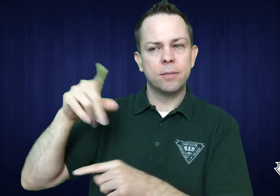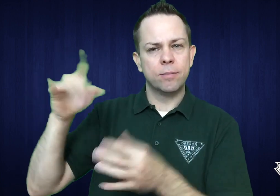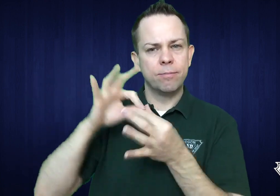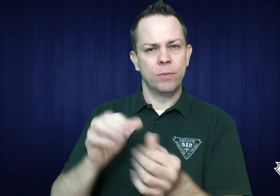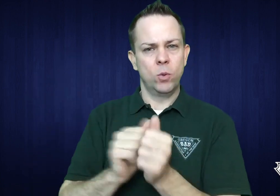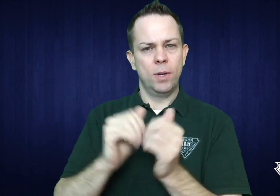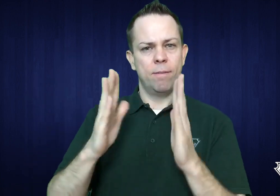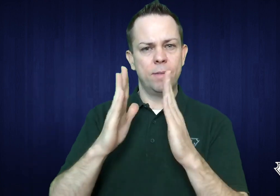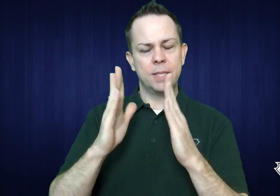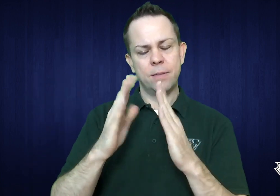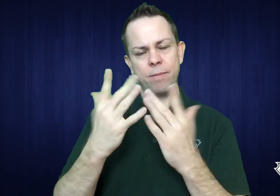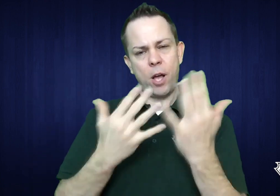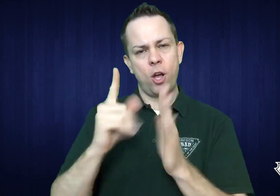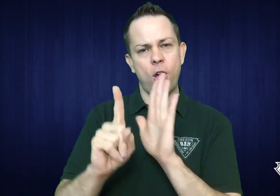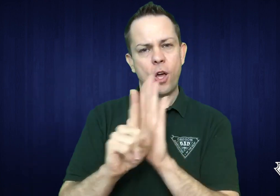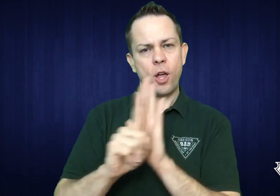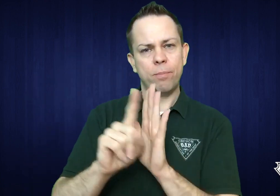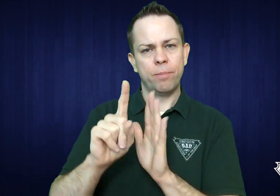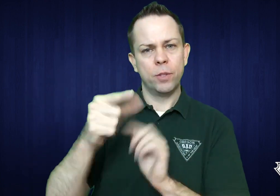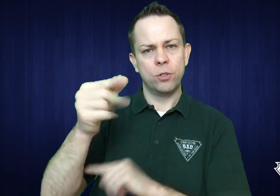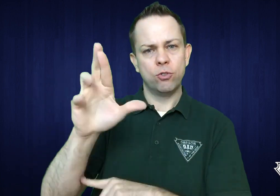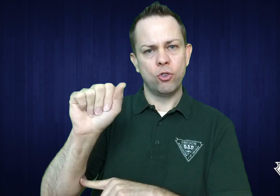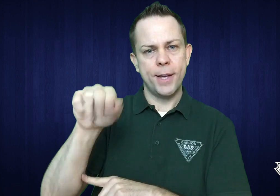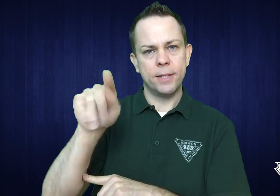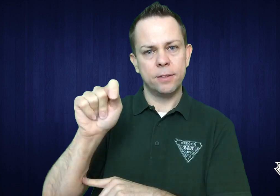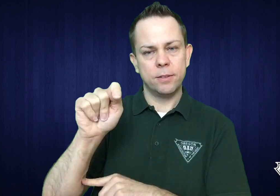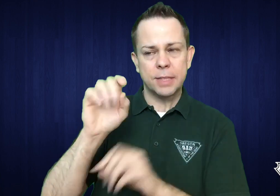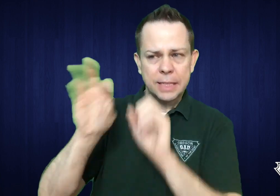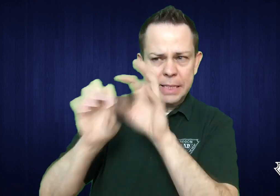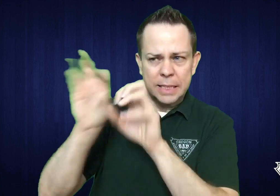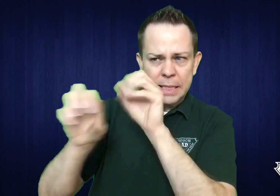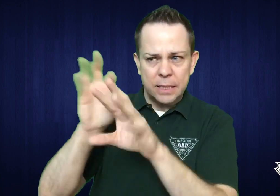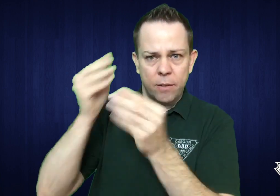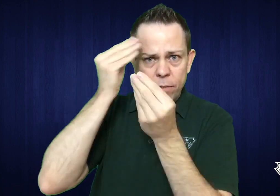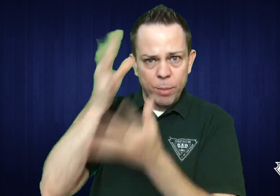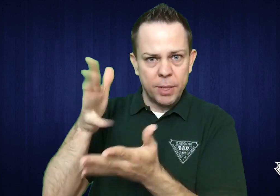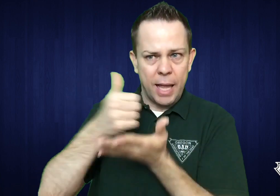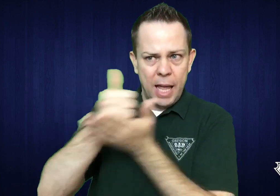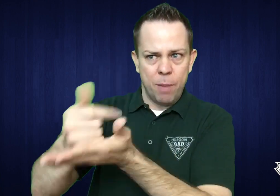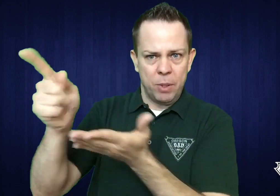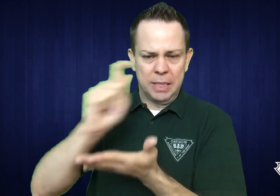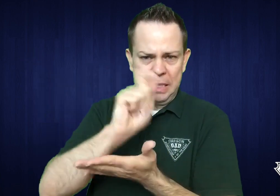in connection with the Fire Alarm Grant. We provided needed information to help them